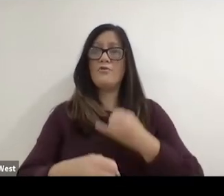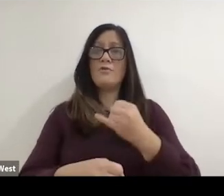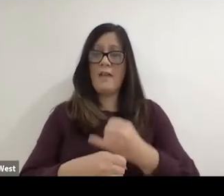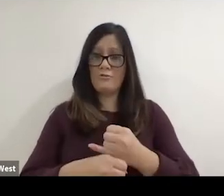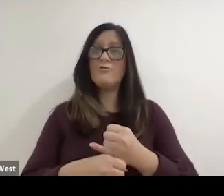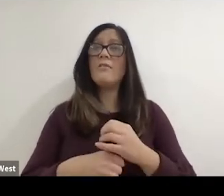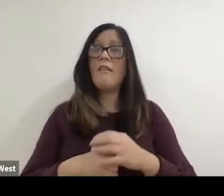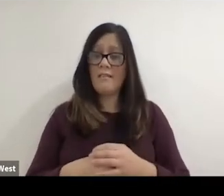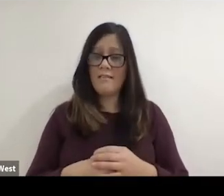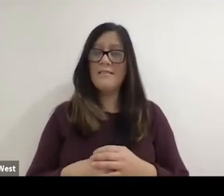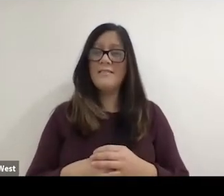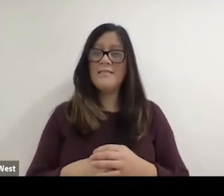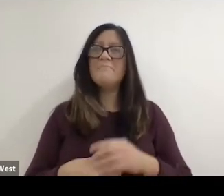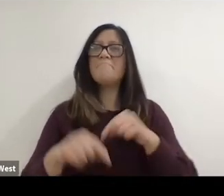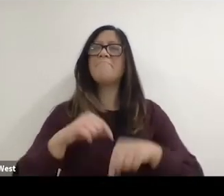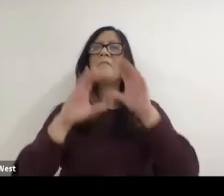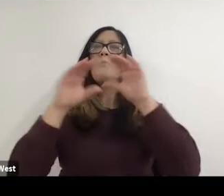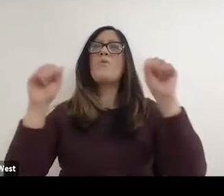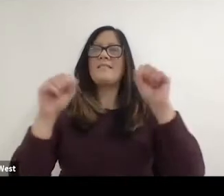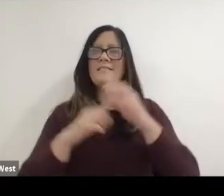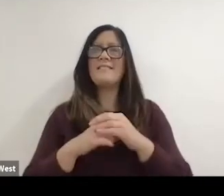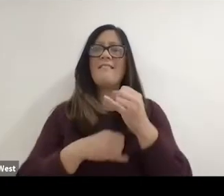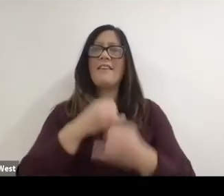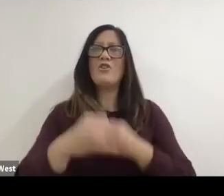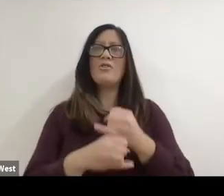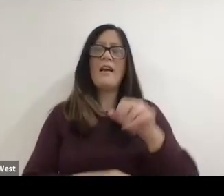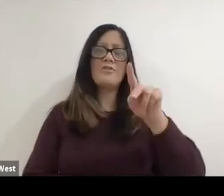Paralympic International excuse me, president of the International